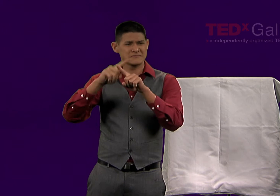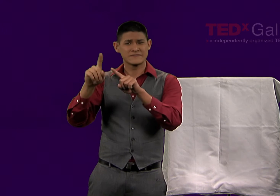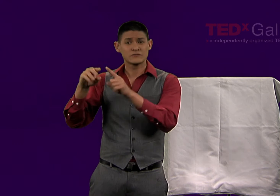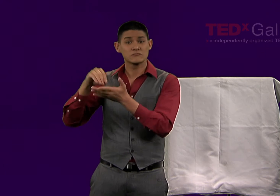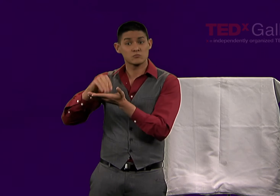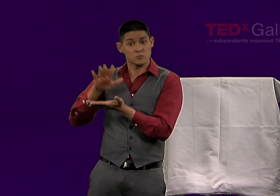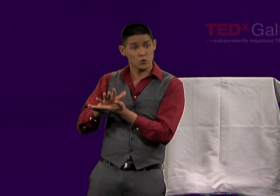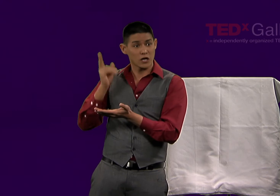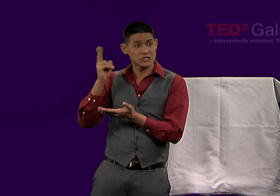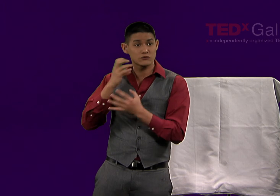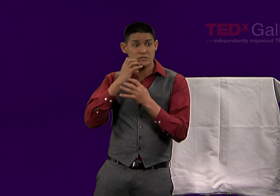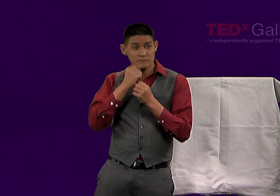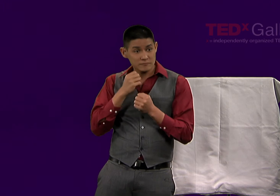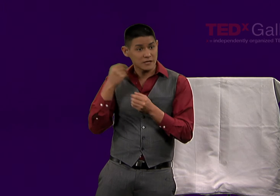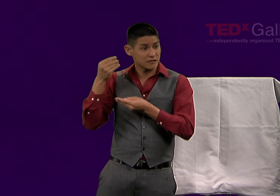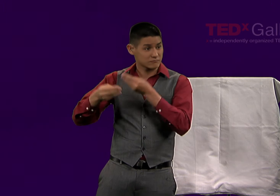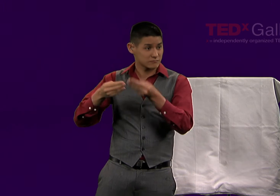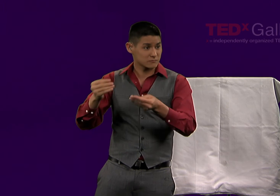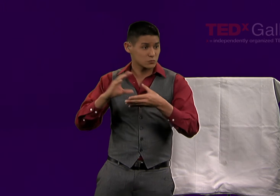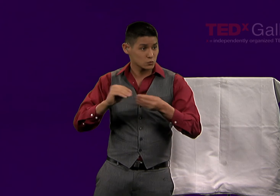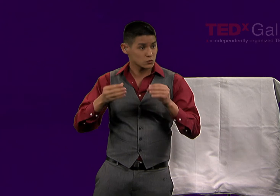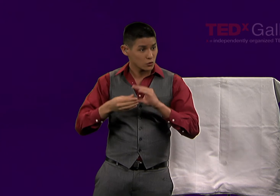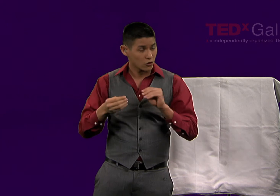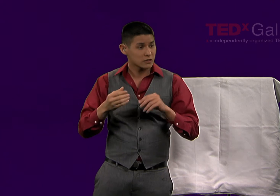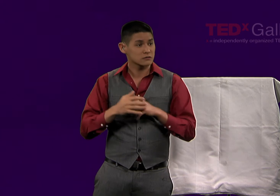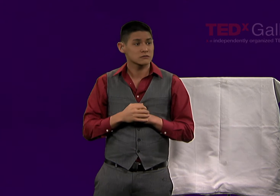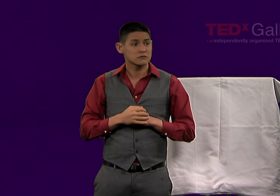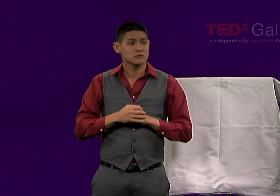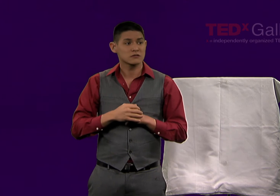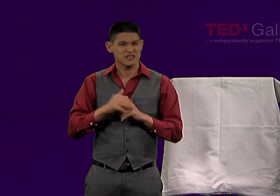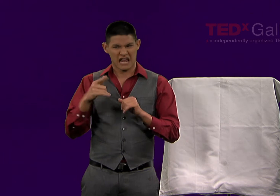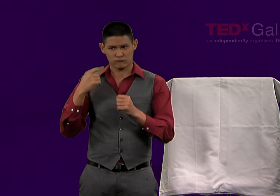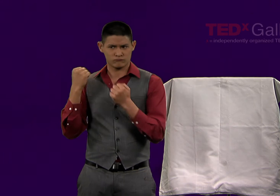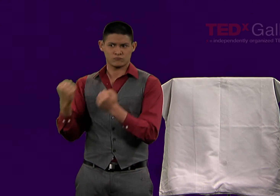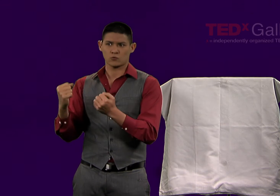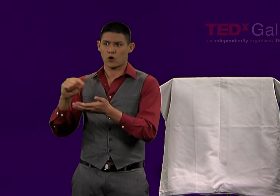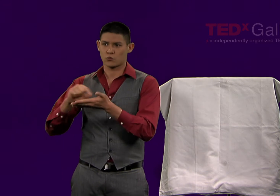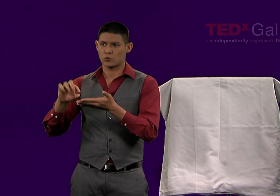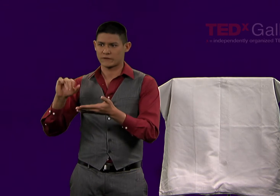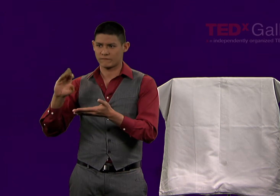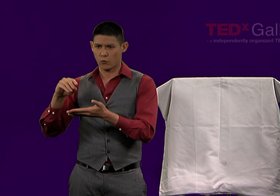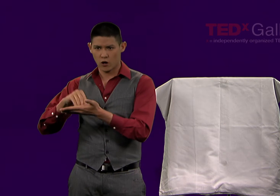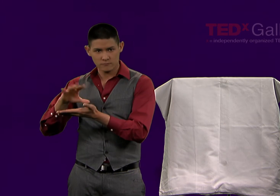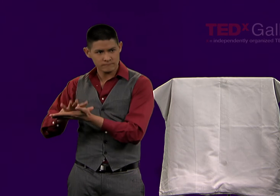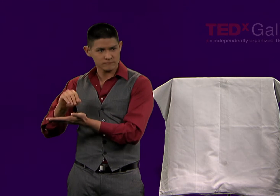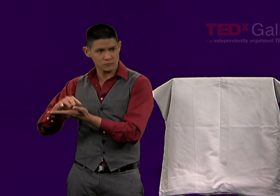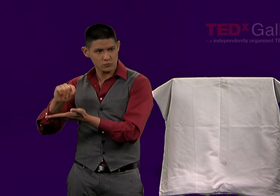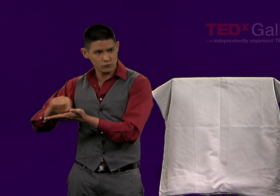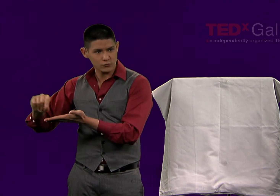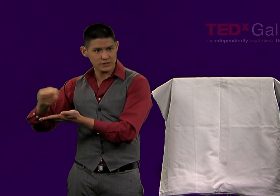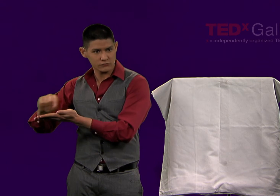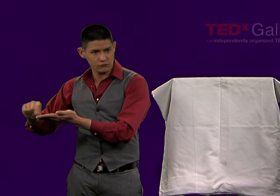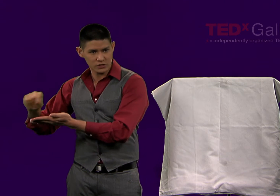And in fact, preservation of stories and passing down of stories occurred very often through the written form.